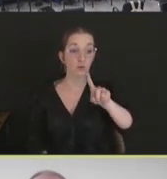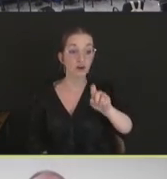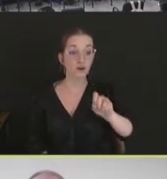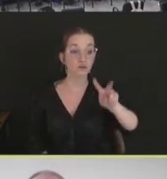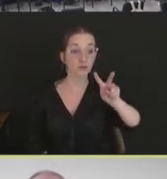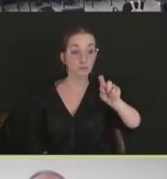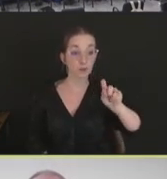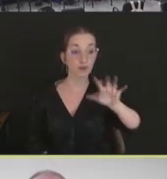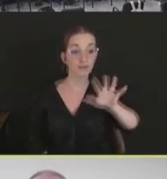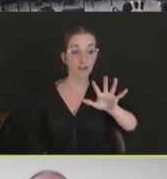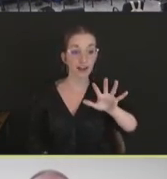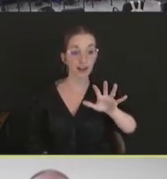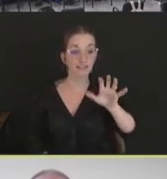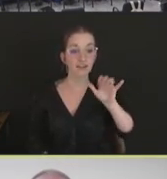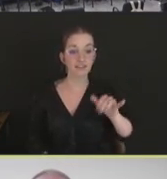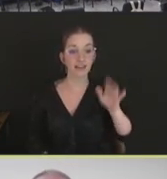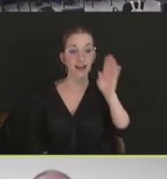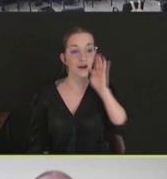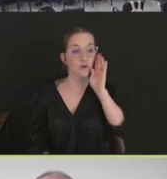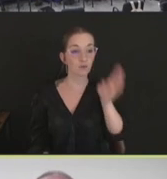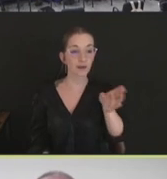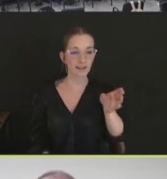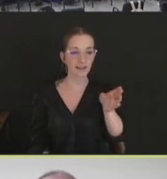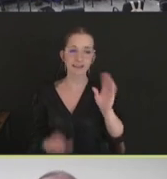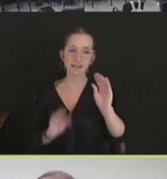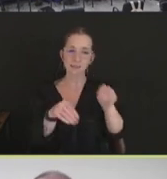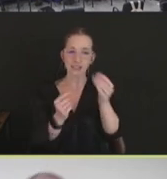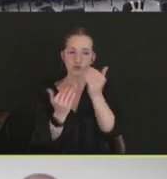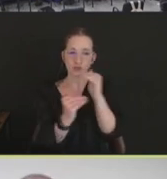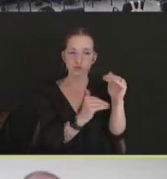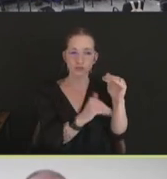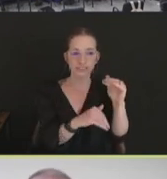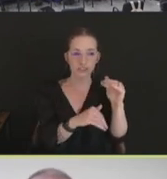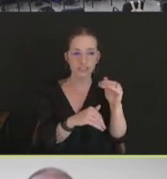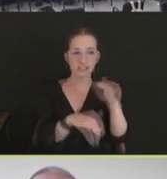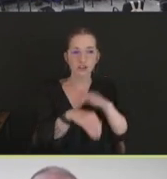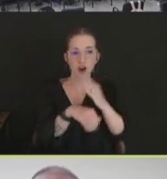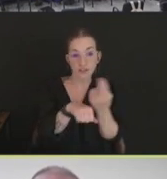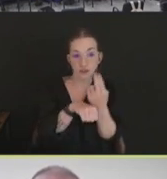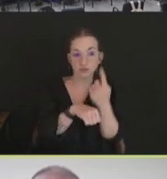in domestic animals, and to also -- to promote public health. So we do place a restriction